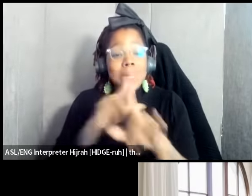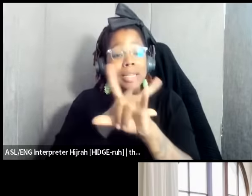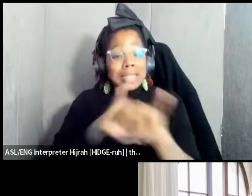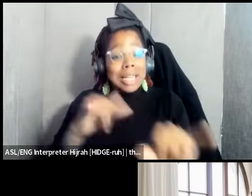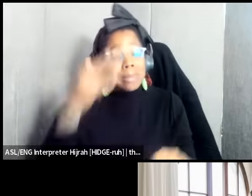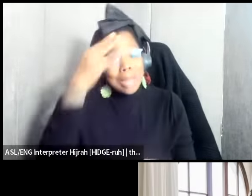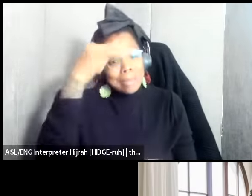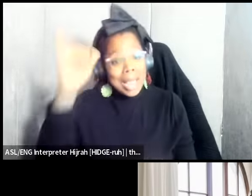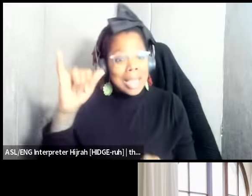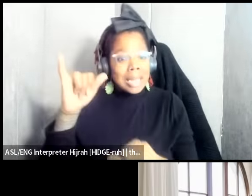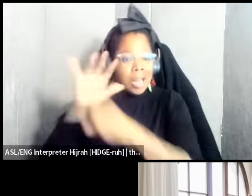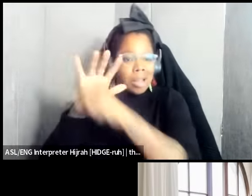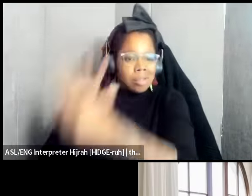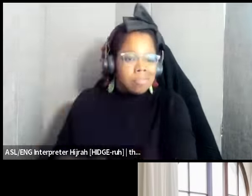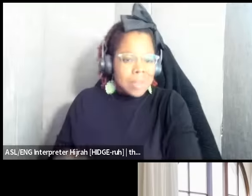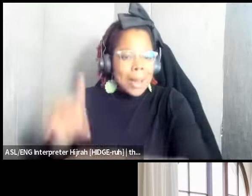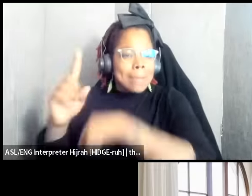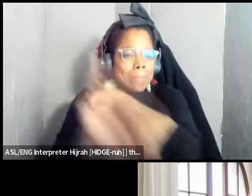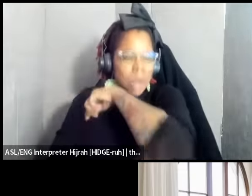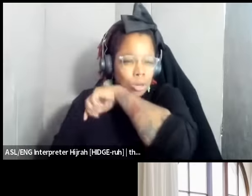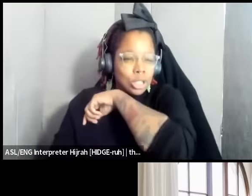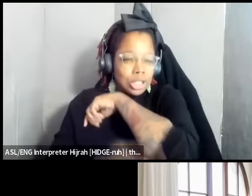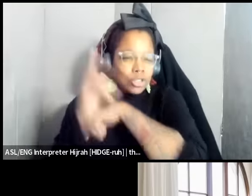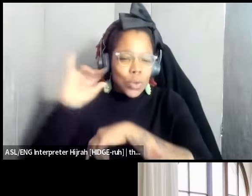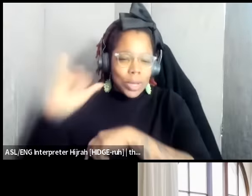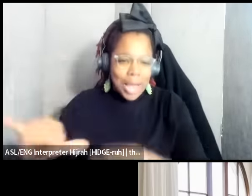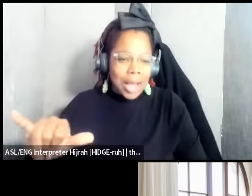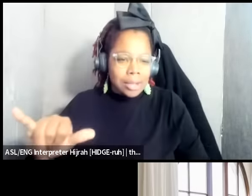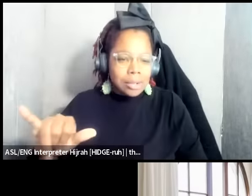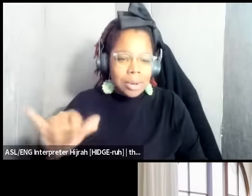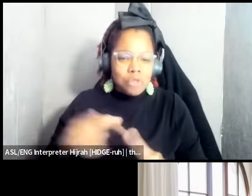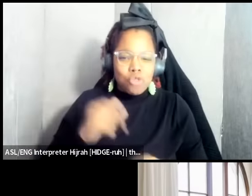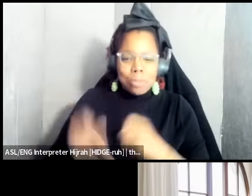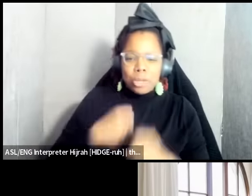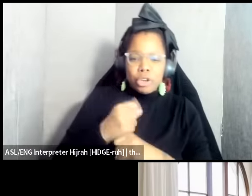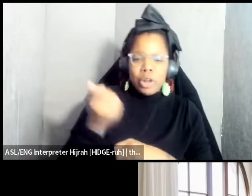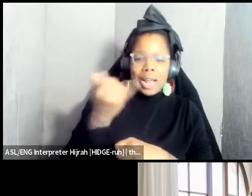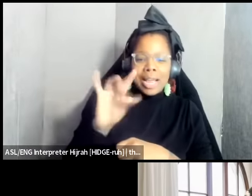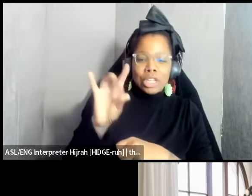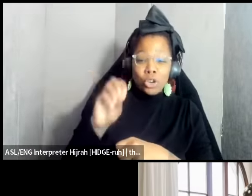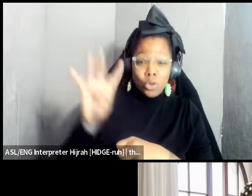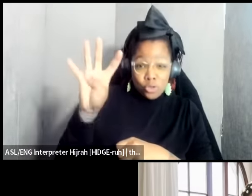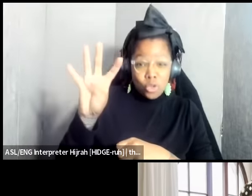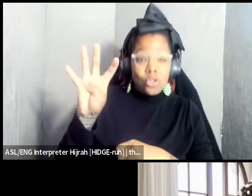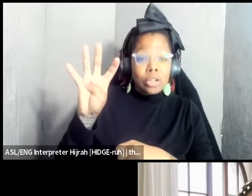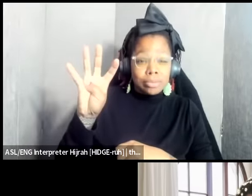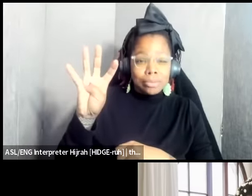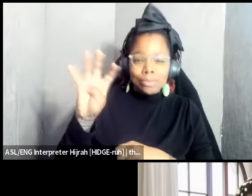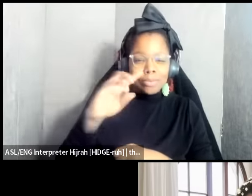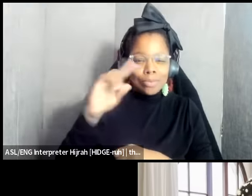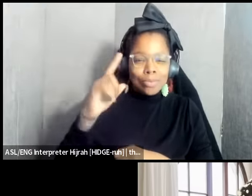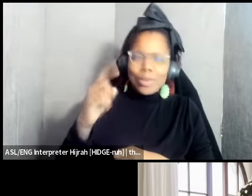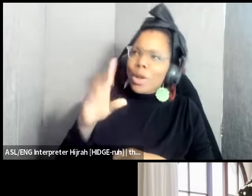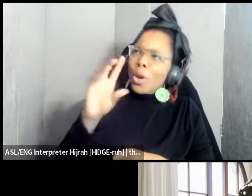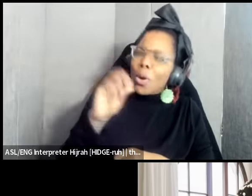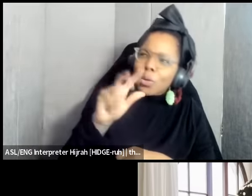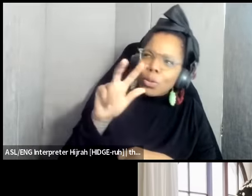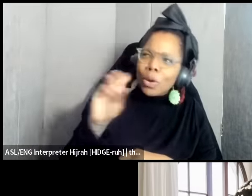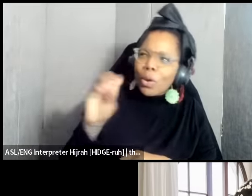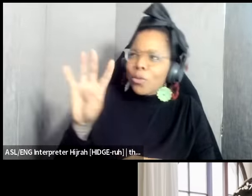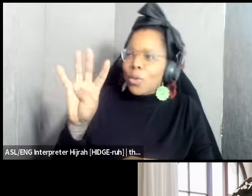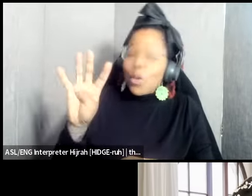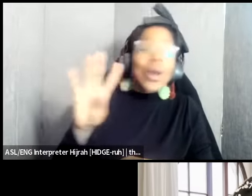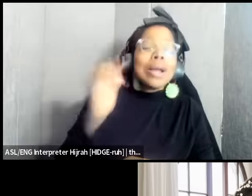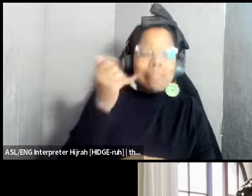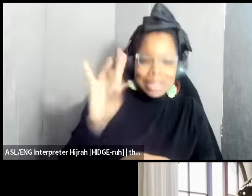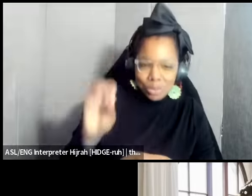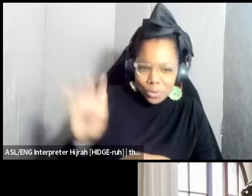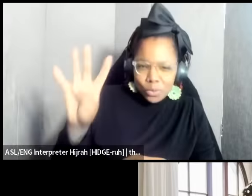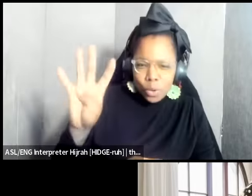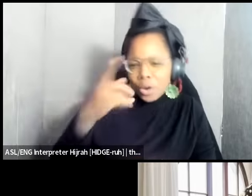Beacon um since 1804 right that's in 1804 I was it's 0304 04 and so can you share with us what's